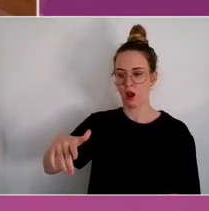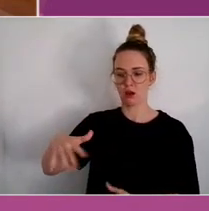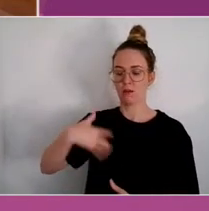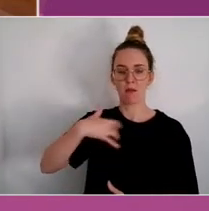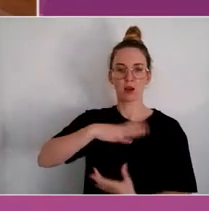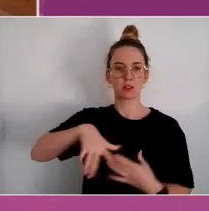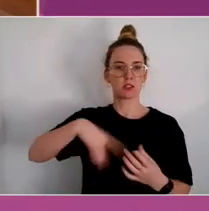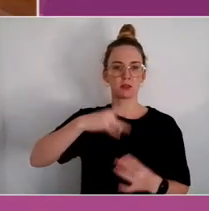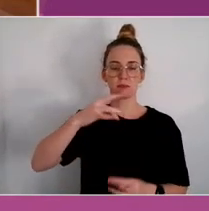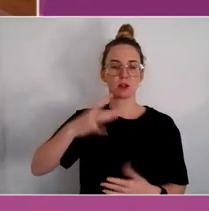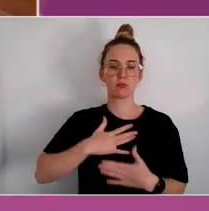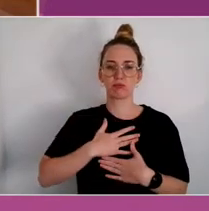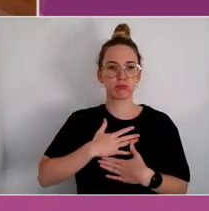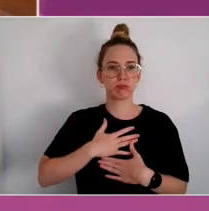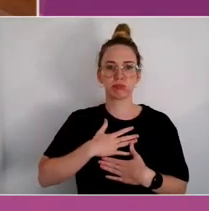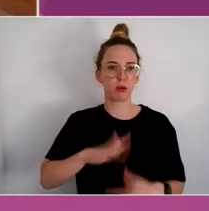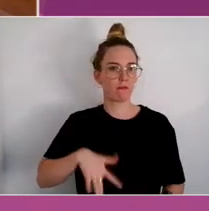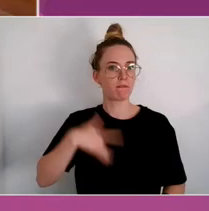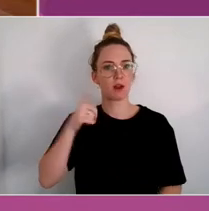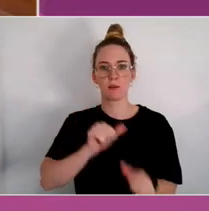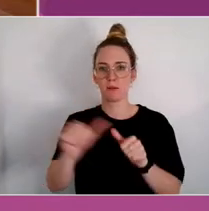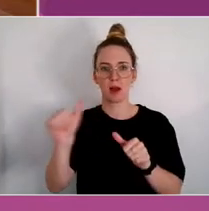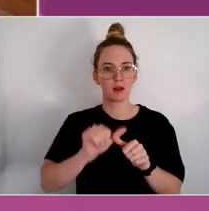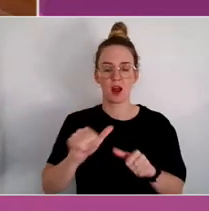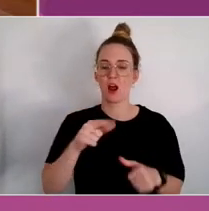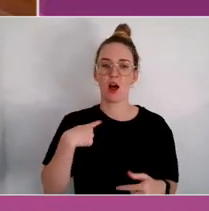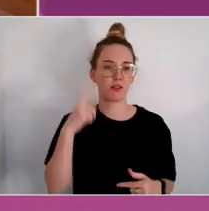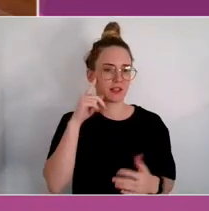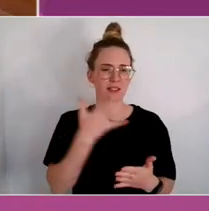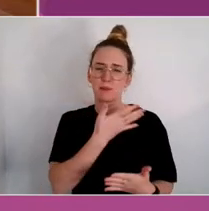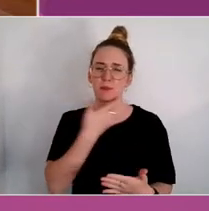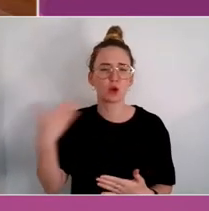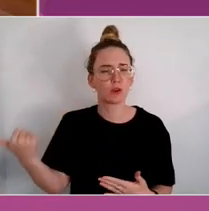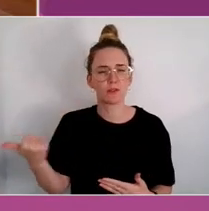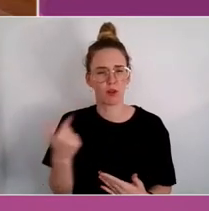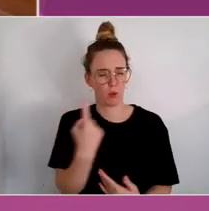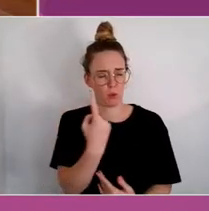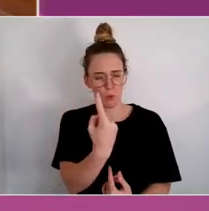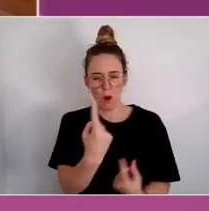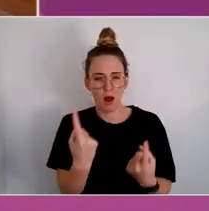It's a beautiful testimony of one thing that's worked.